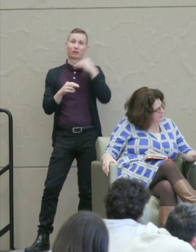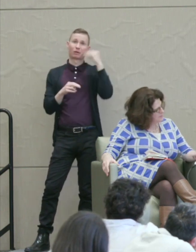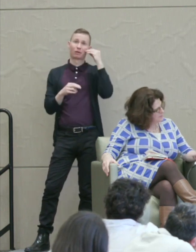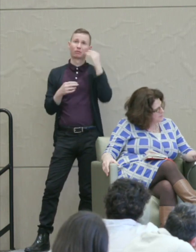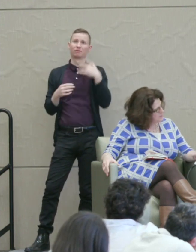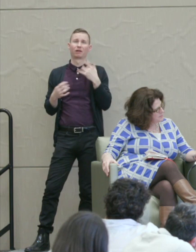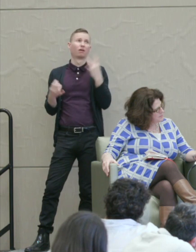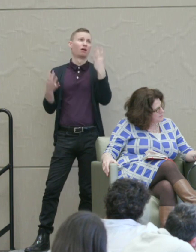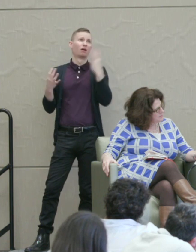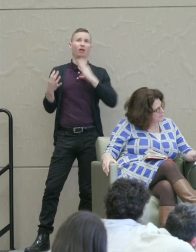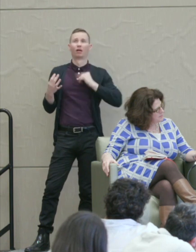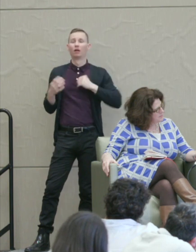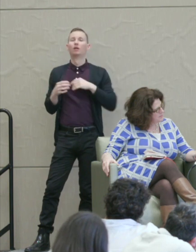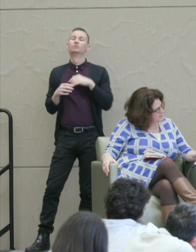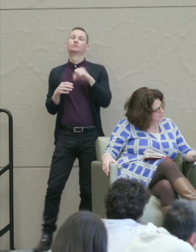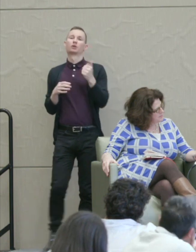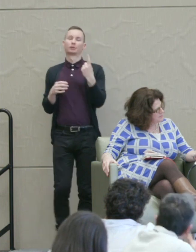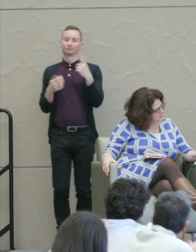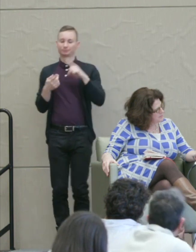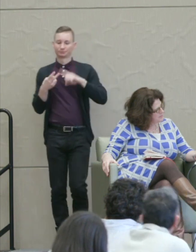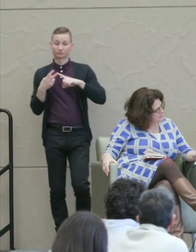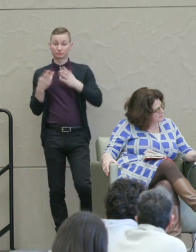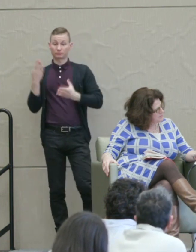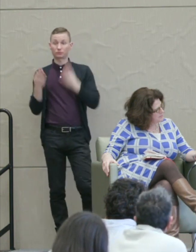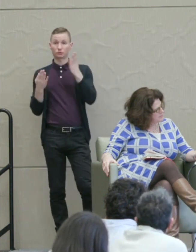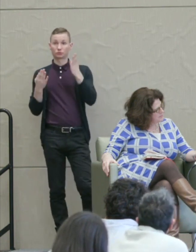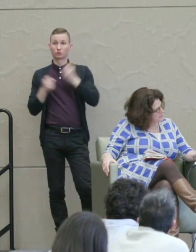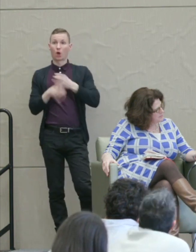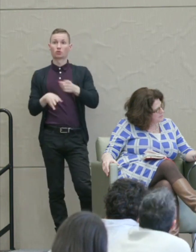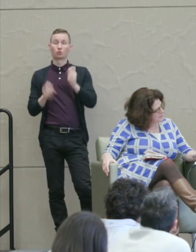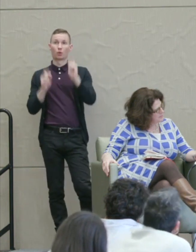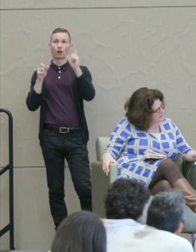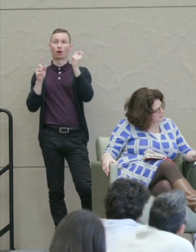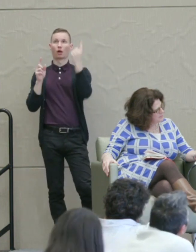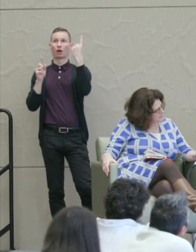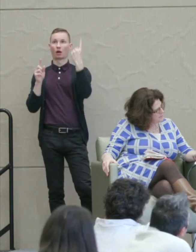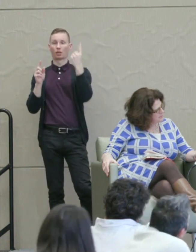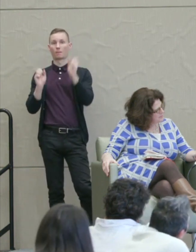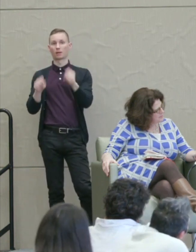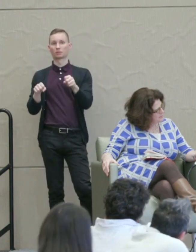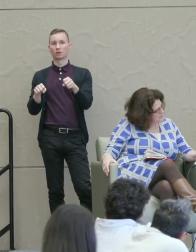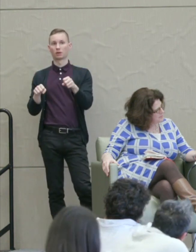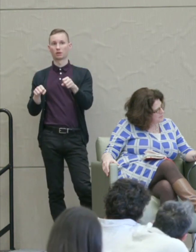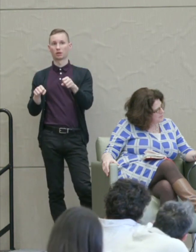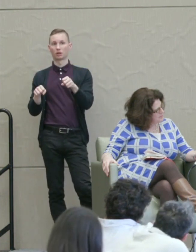Another one is that it might wait you up to the existence of injustice.